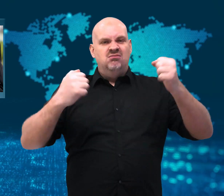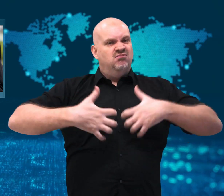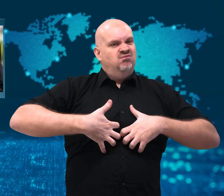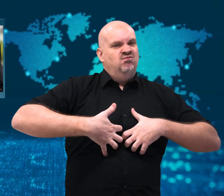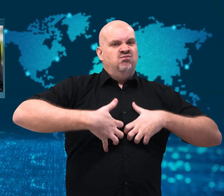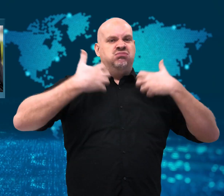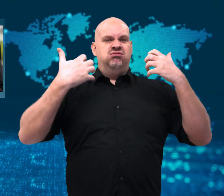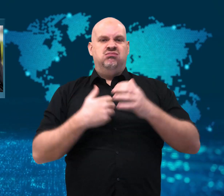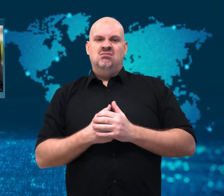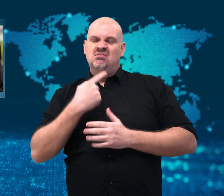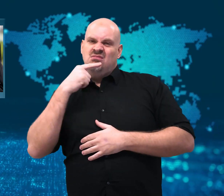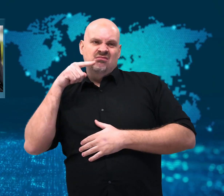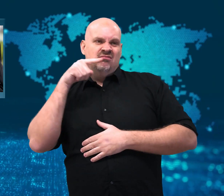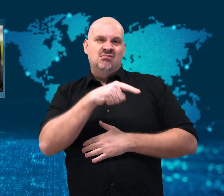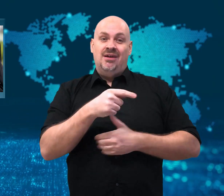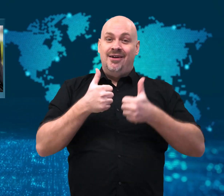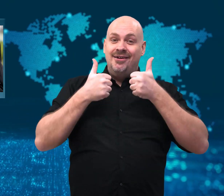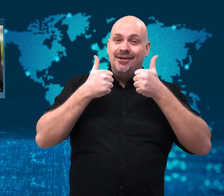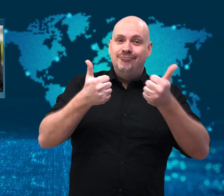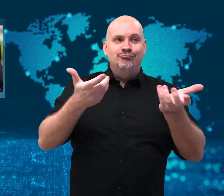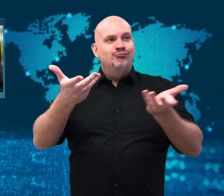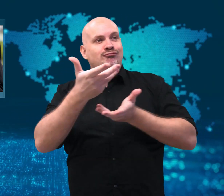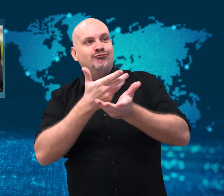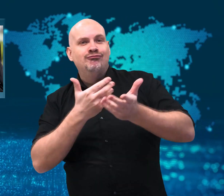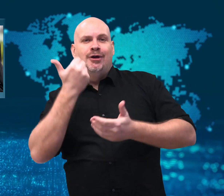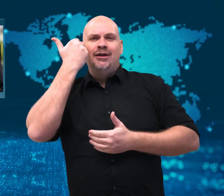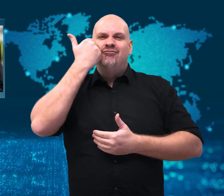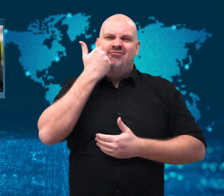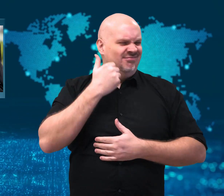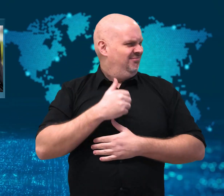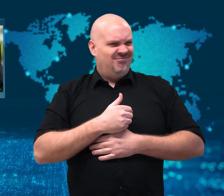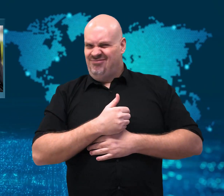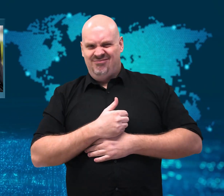They criticized her for her behavior